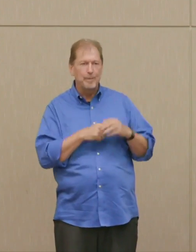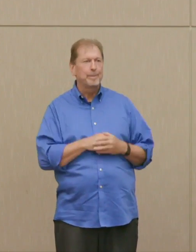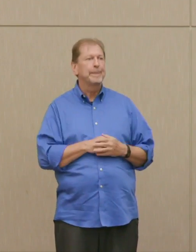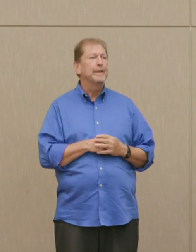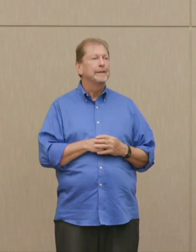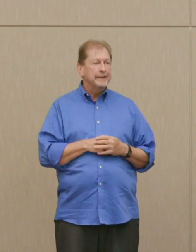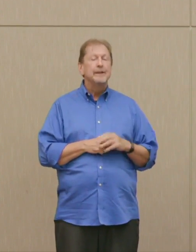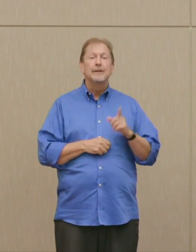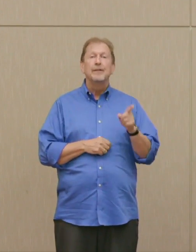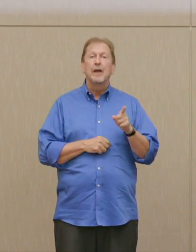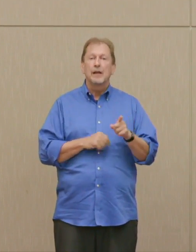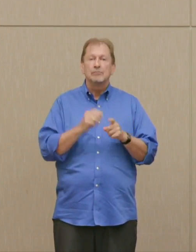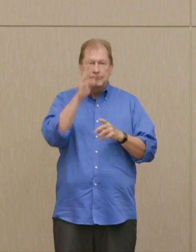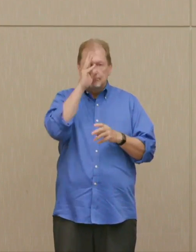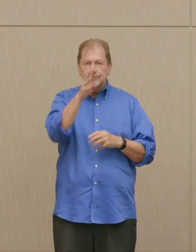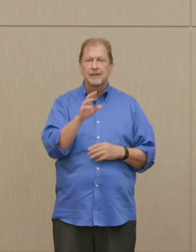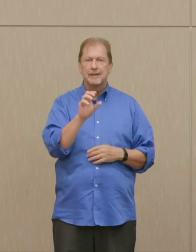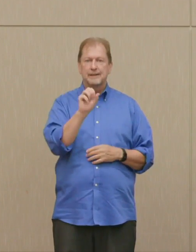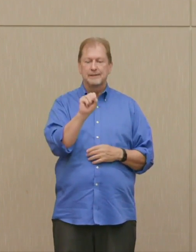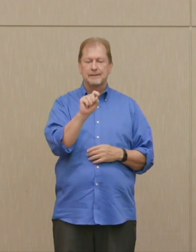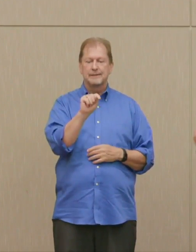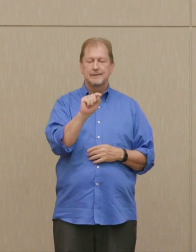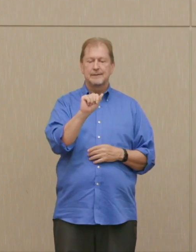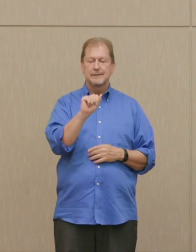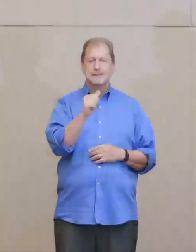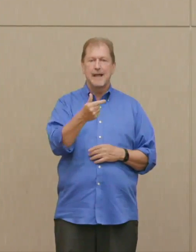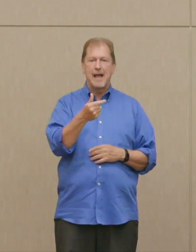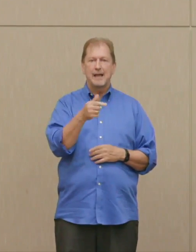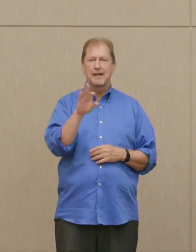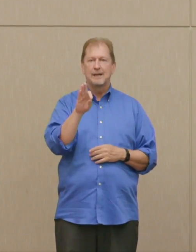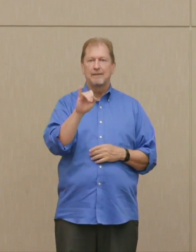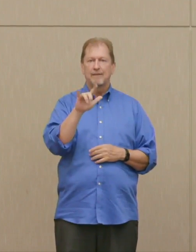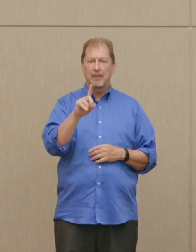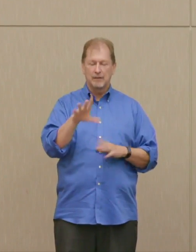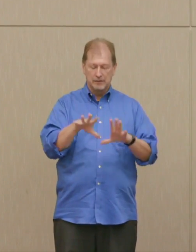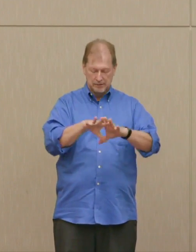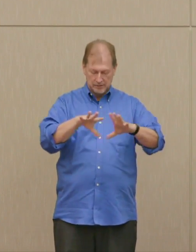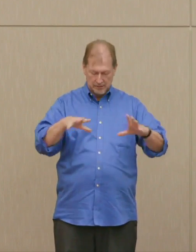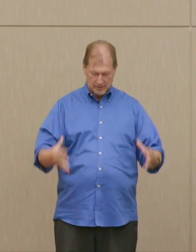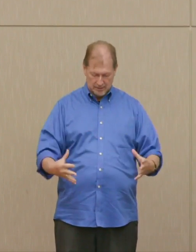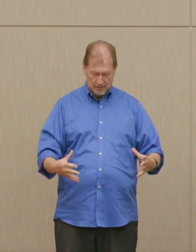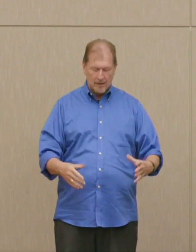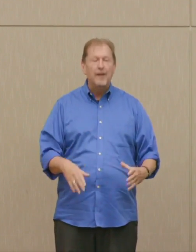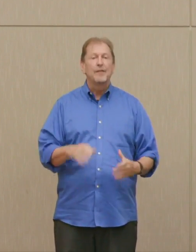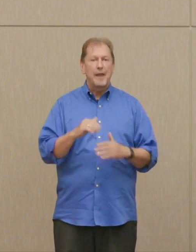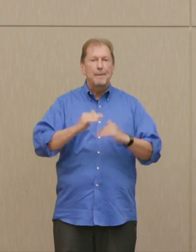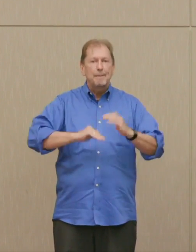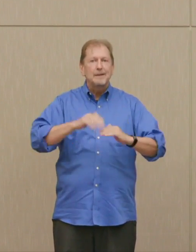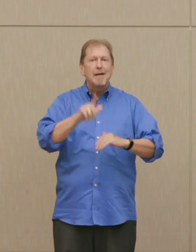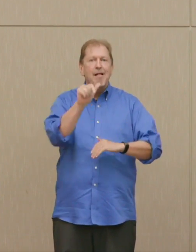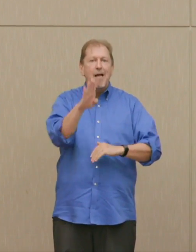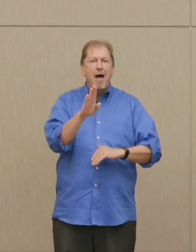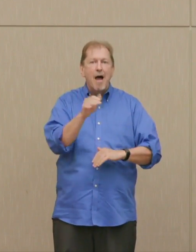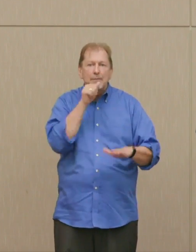Field in an underground laboratory underneath Stagg Field, first had a controlled fission